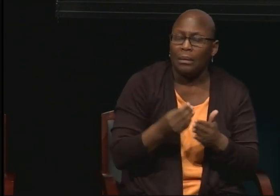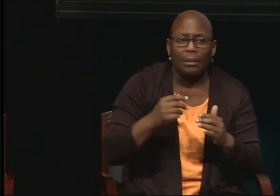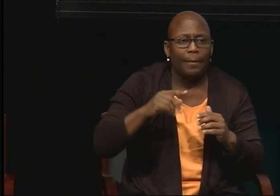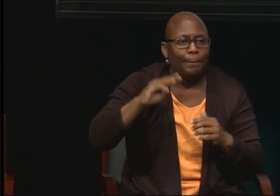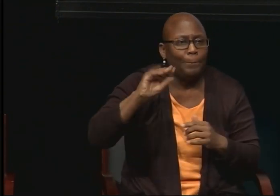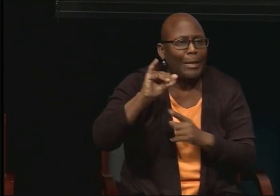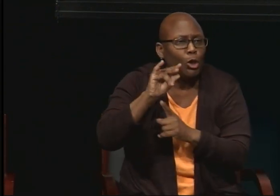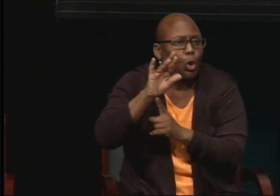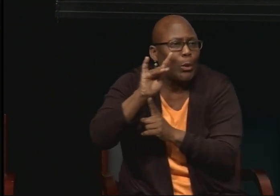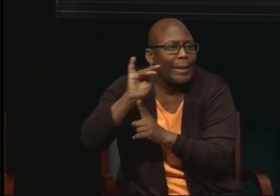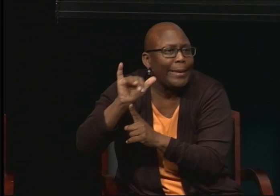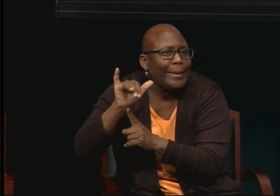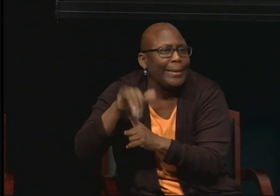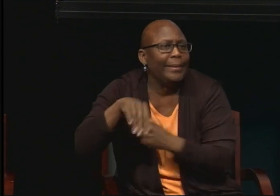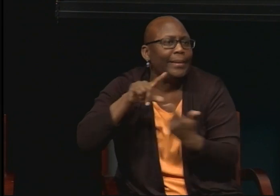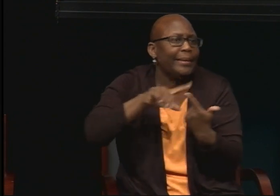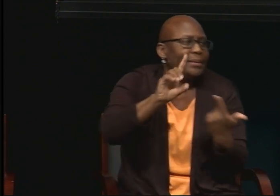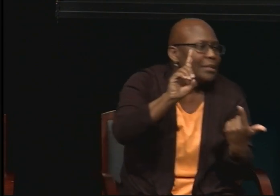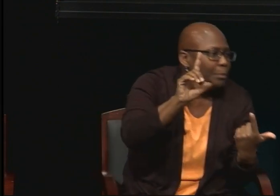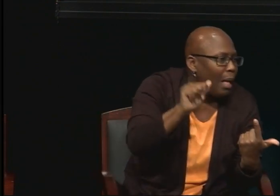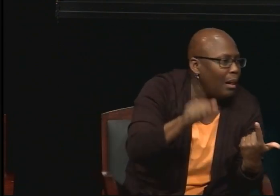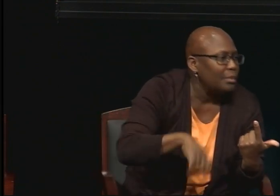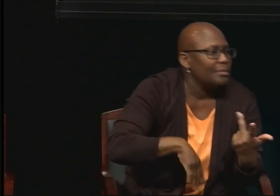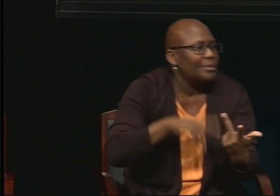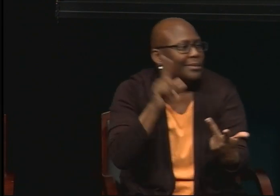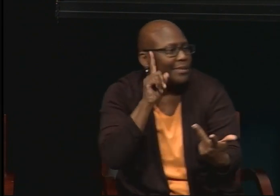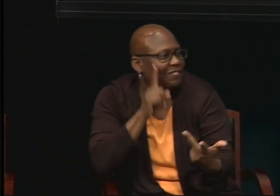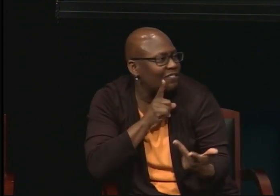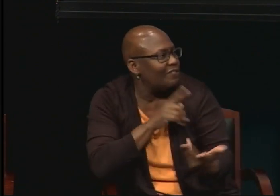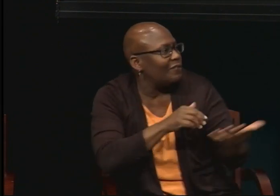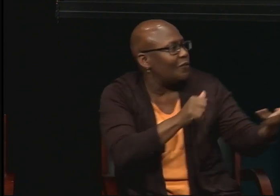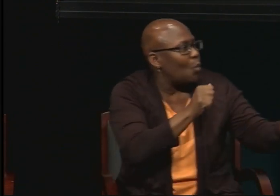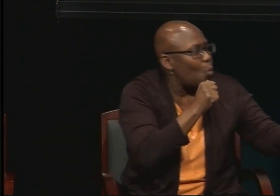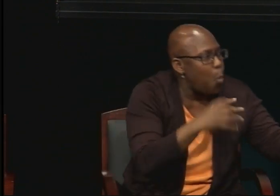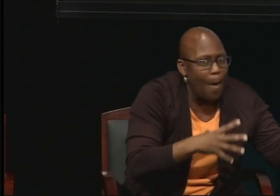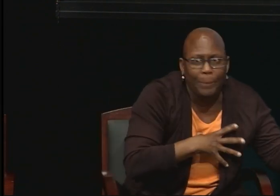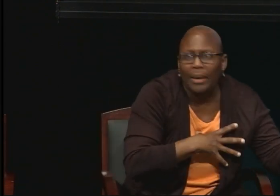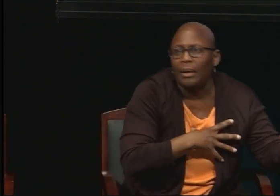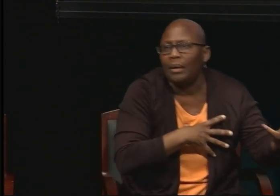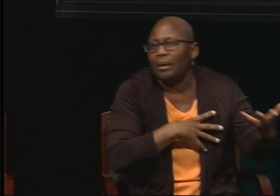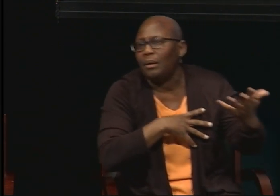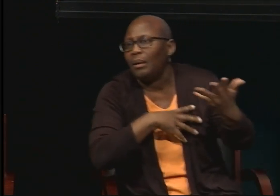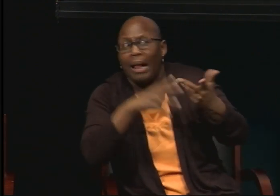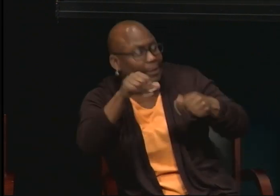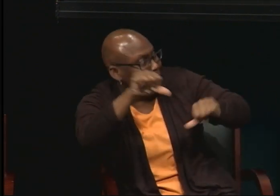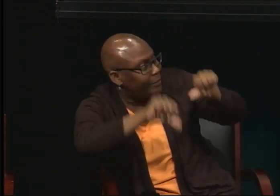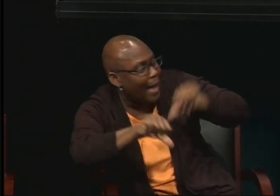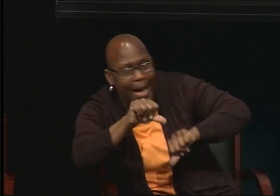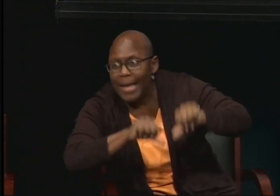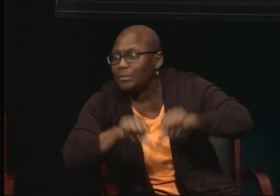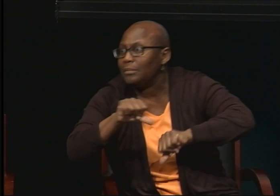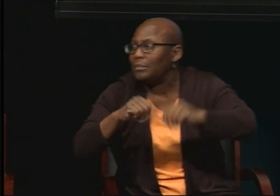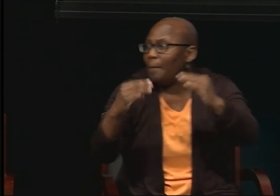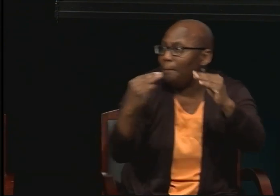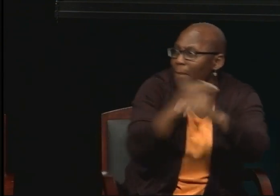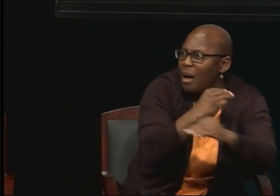if you are a woman in the technical field such as science and mathematics, there's a lot of money out there to be given so you need to dig up that hidden treasure.